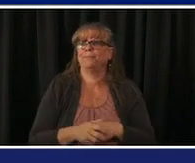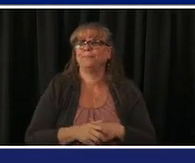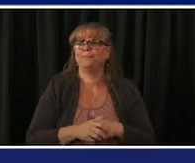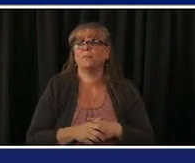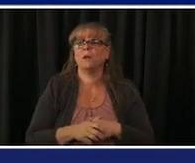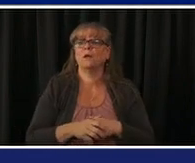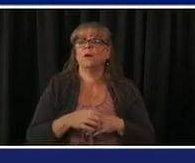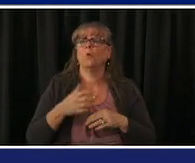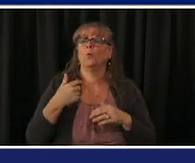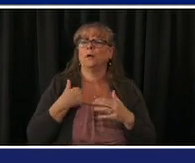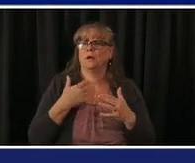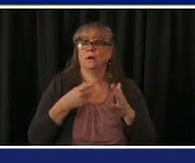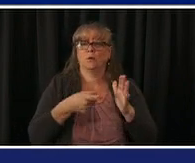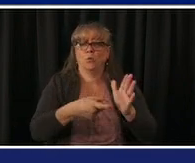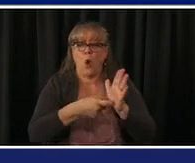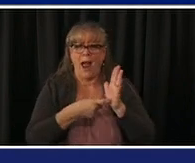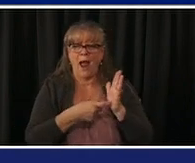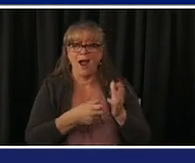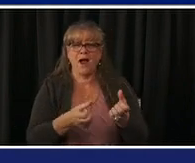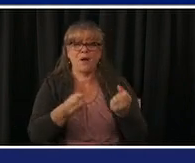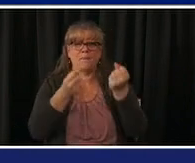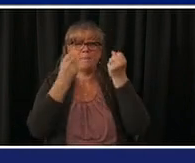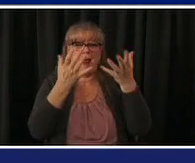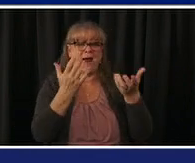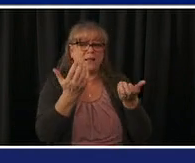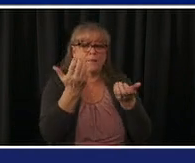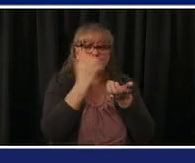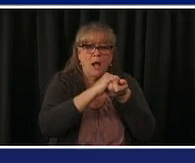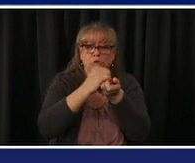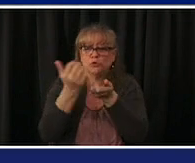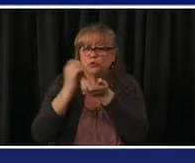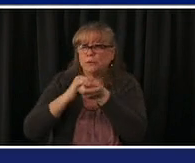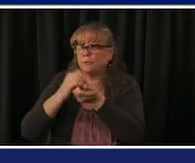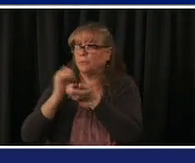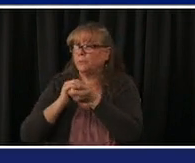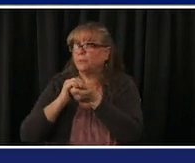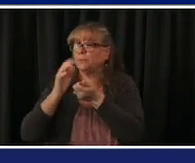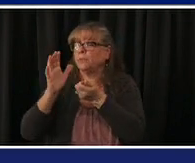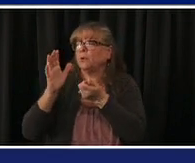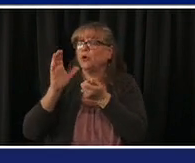they will no longer need to screen or exclude people that adds operational efficiency